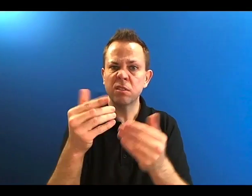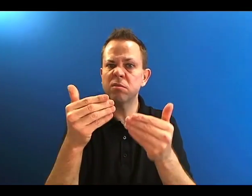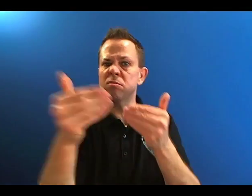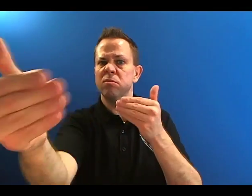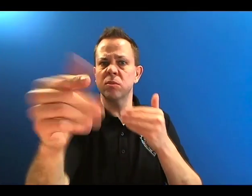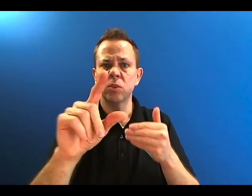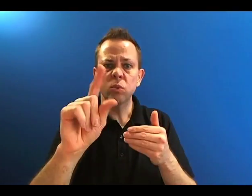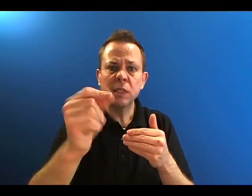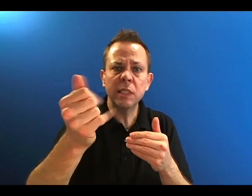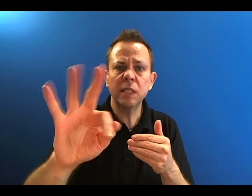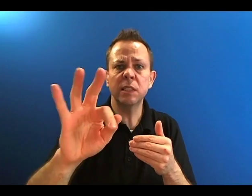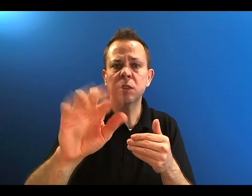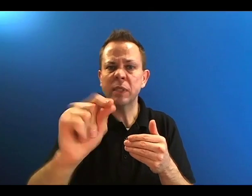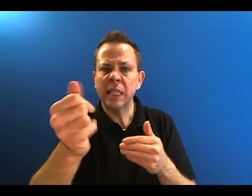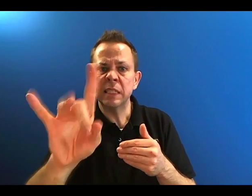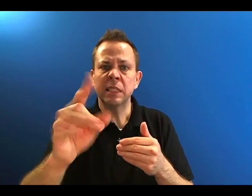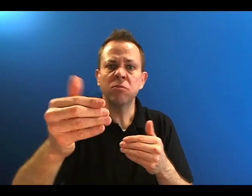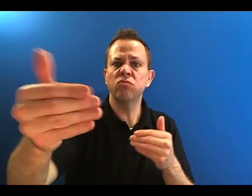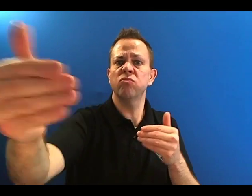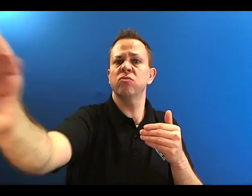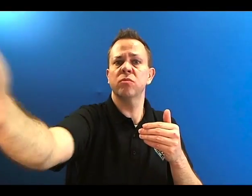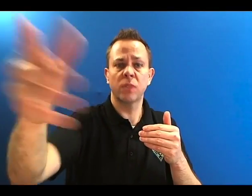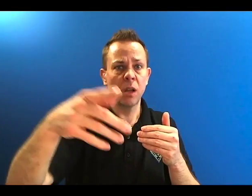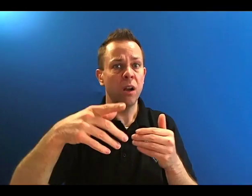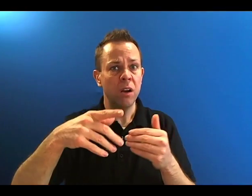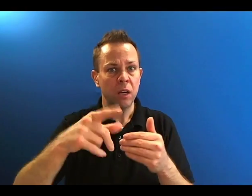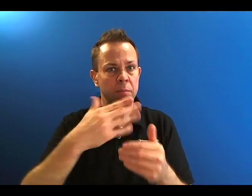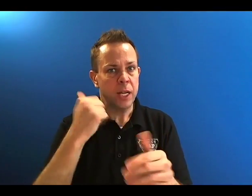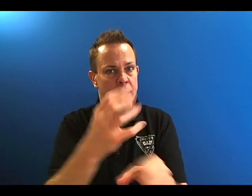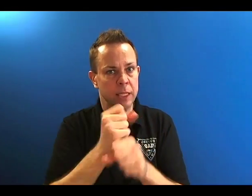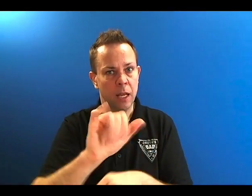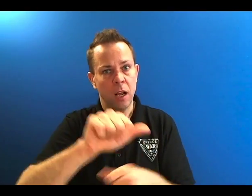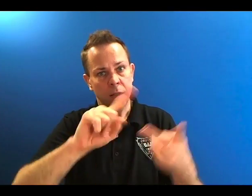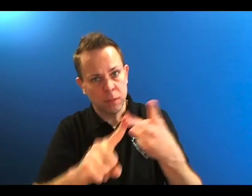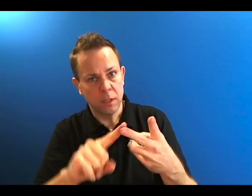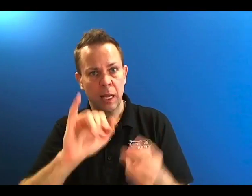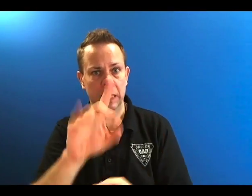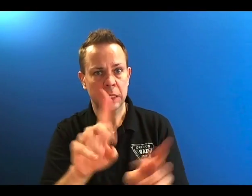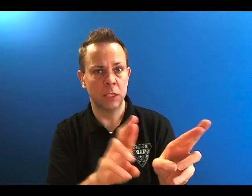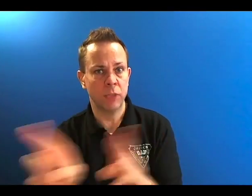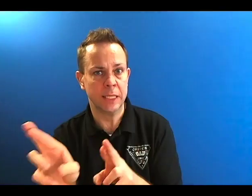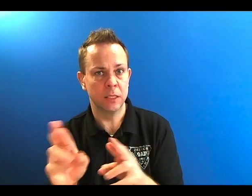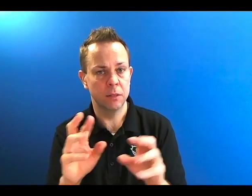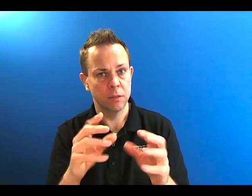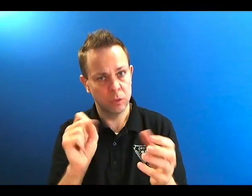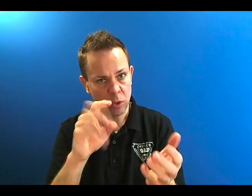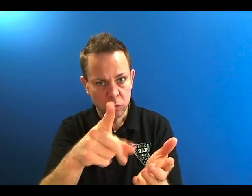you are planning on flying in 2018 or 2019. You may want to get a second form of identification.